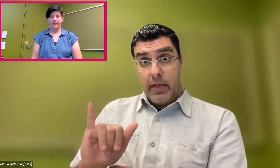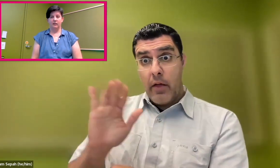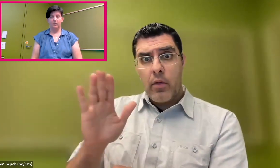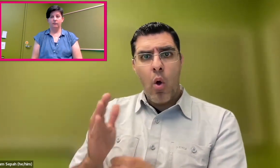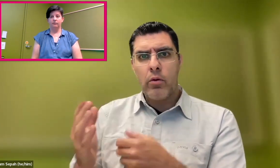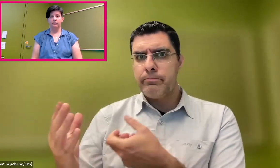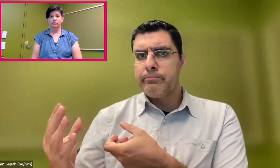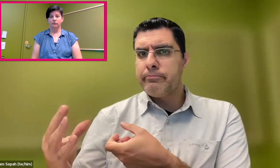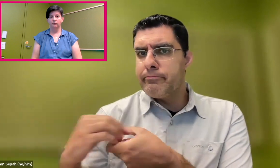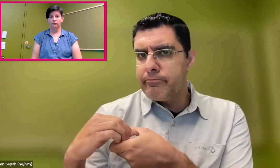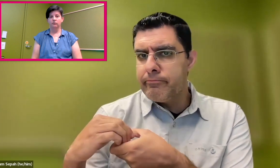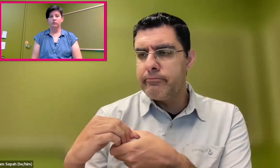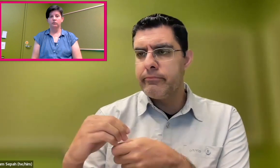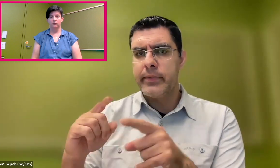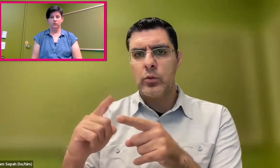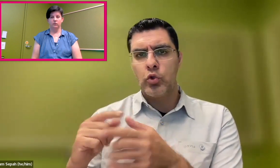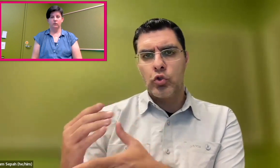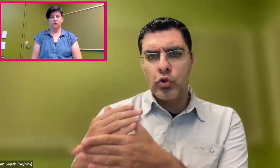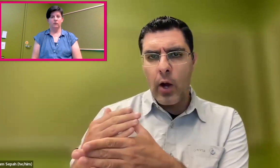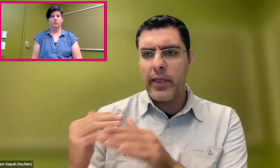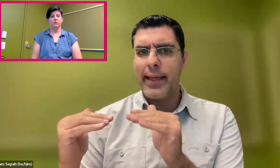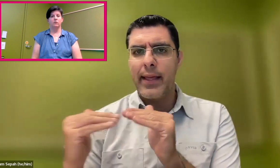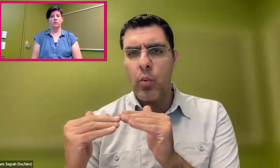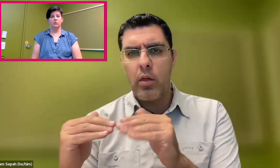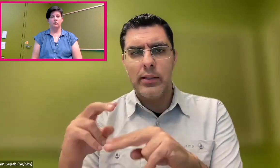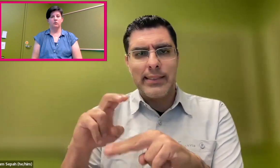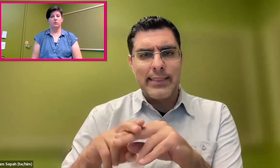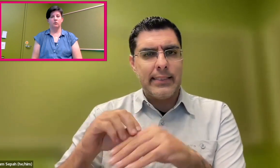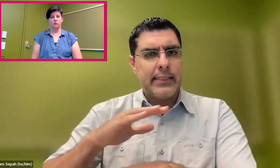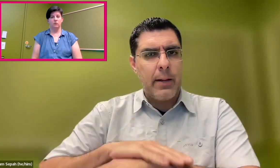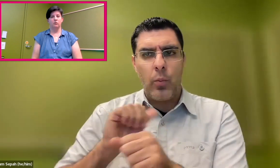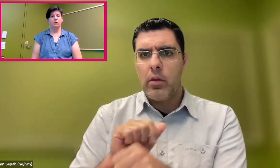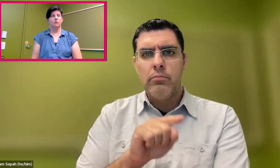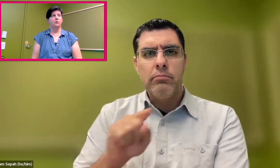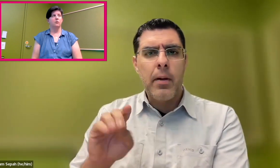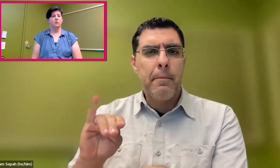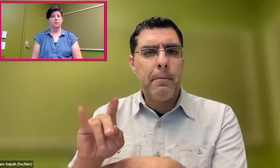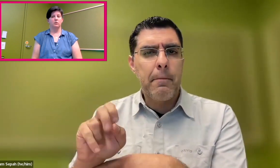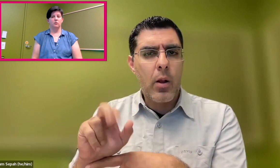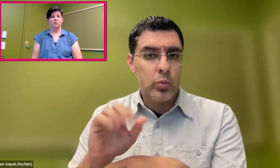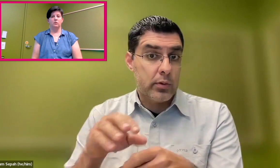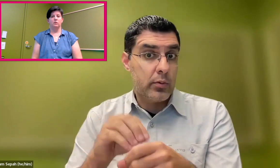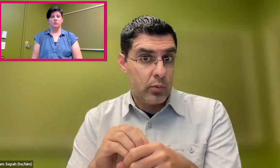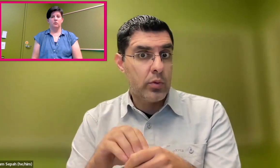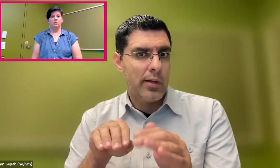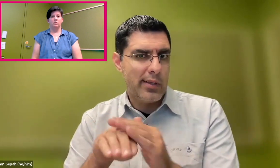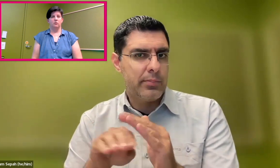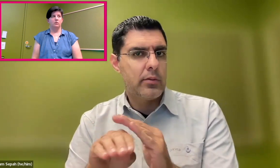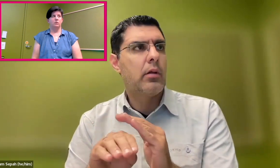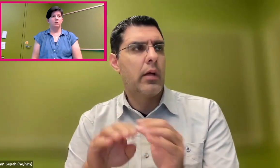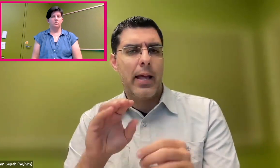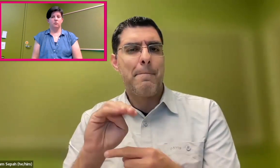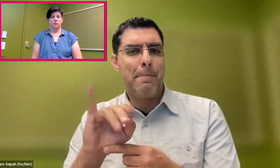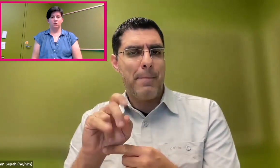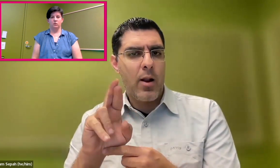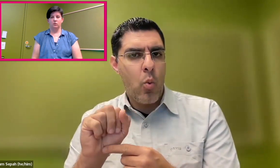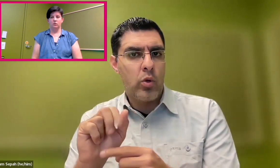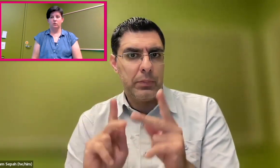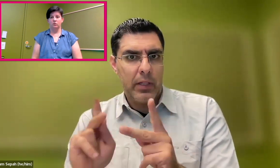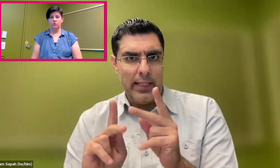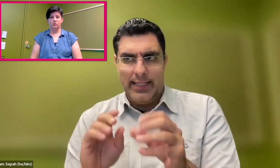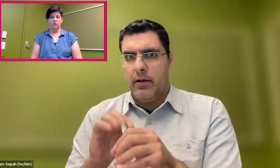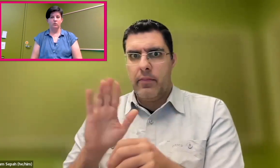And I think that they need to have an equal seat